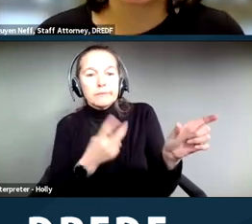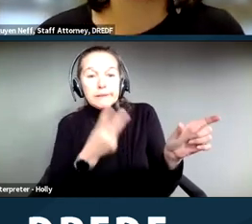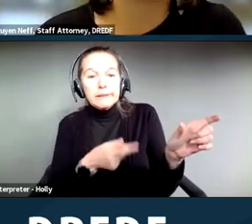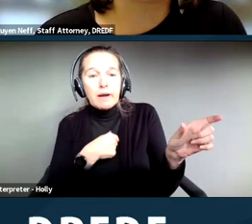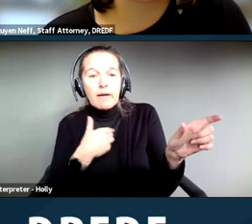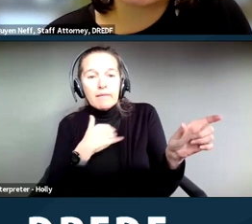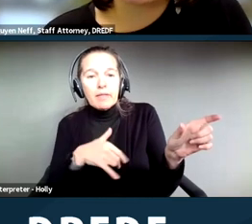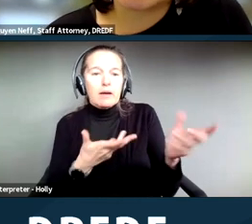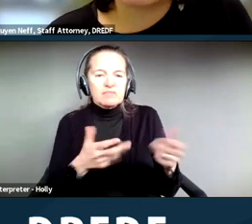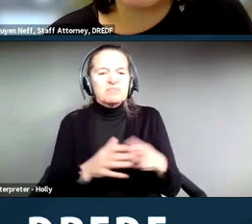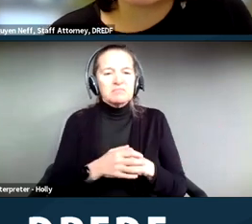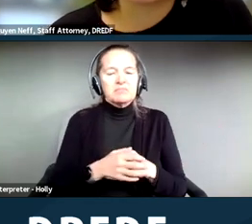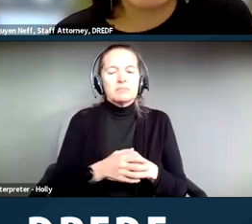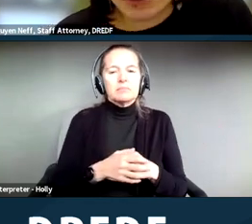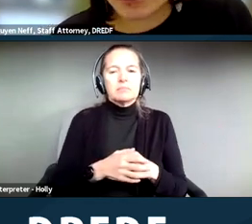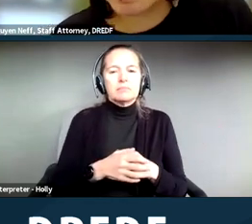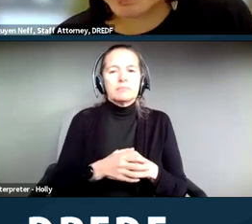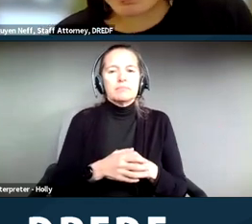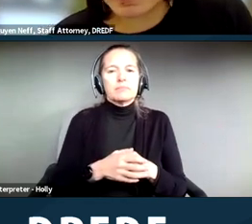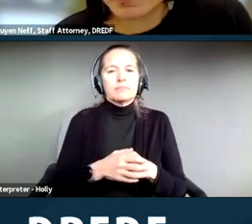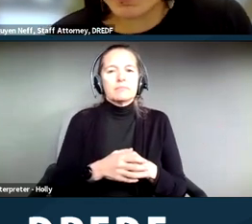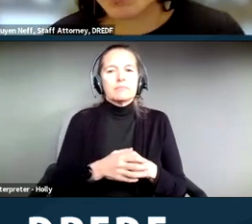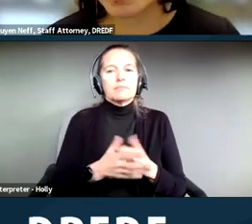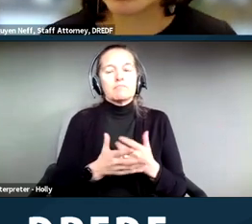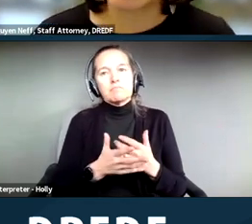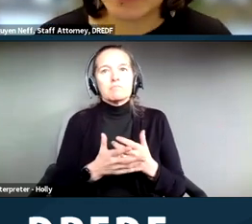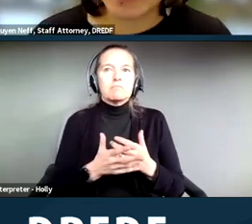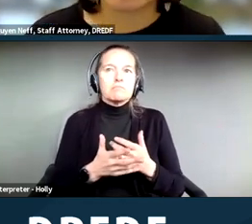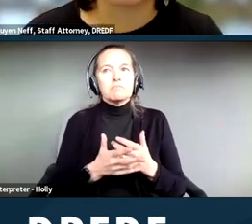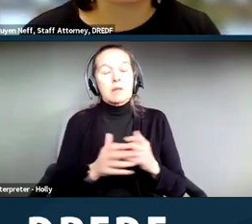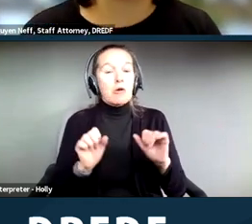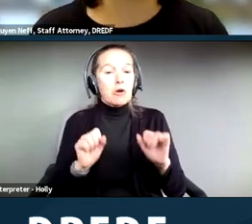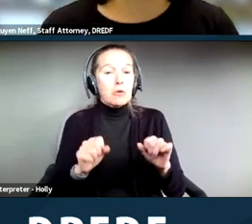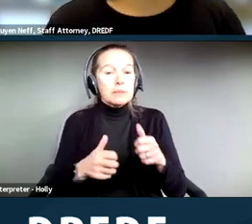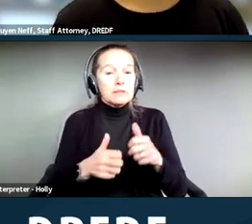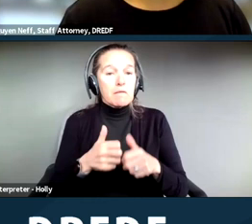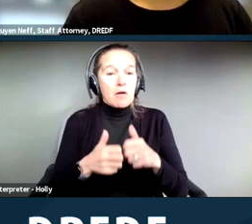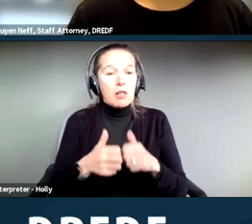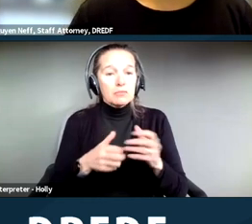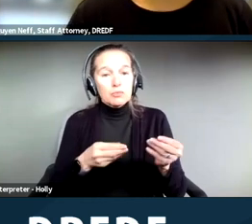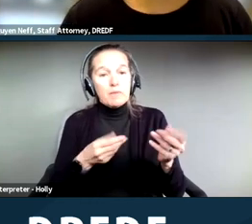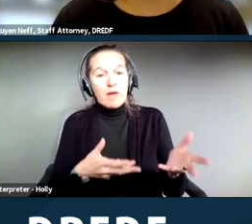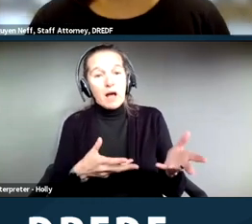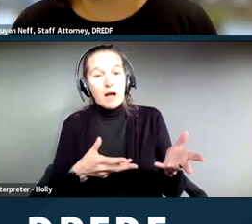And to an extent, that might be difficult to provide that information. You might want to